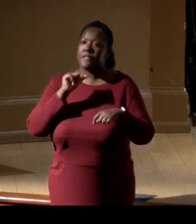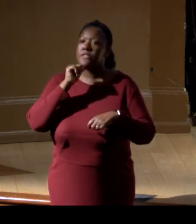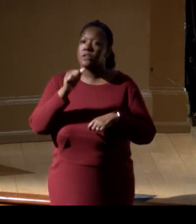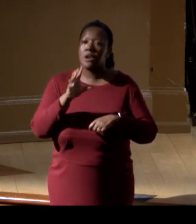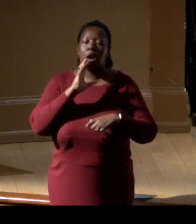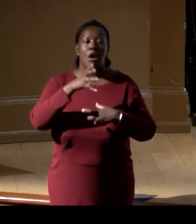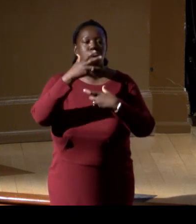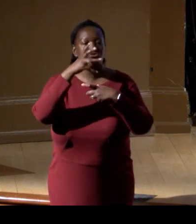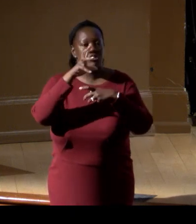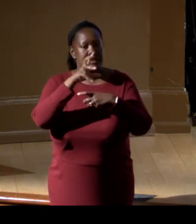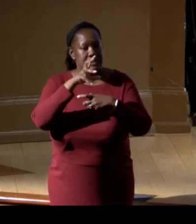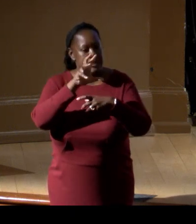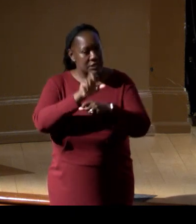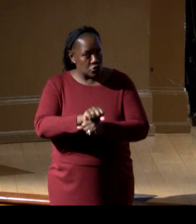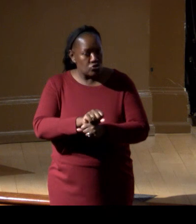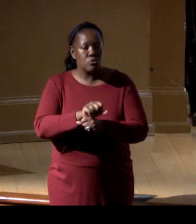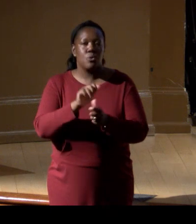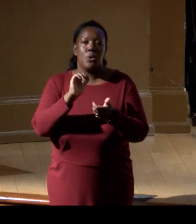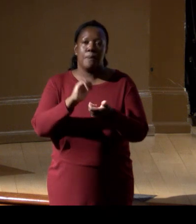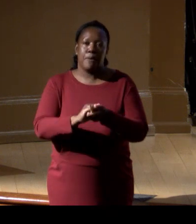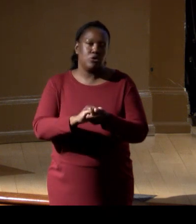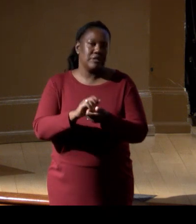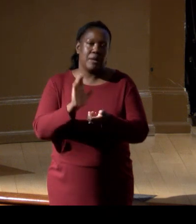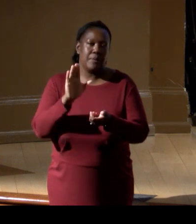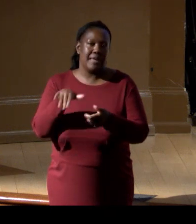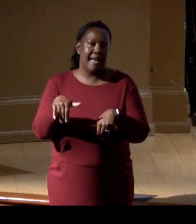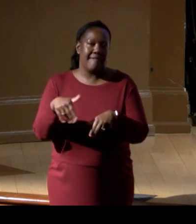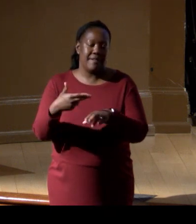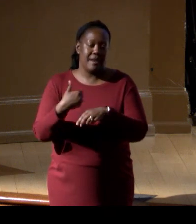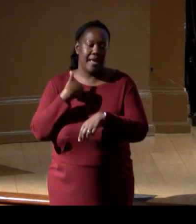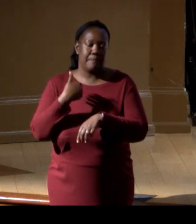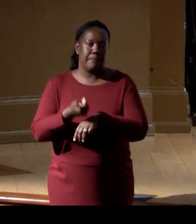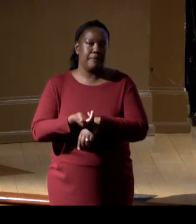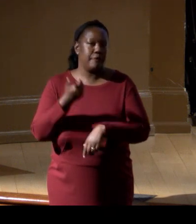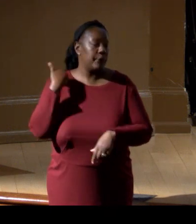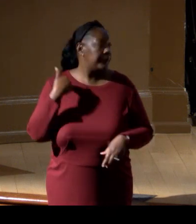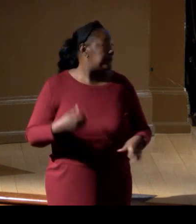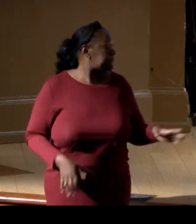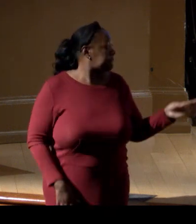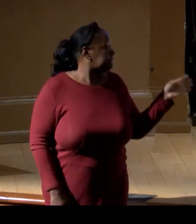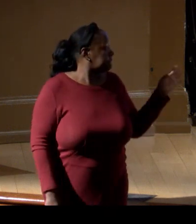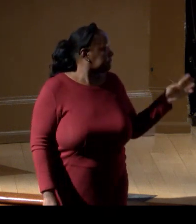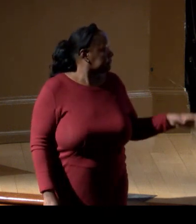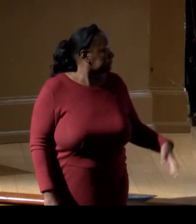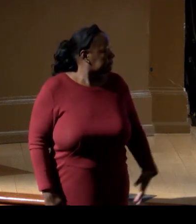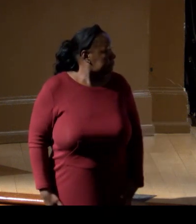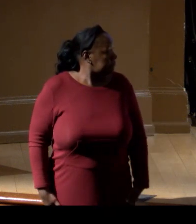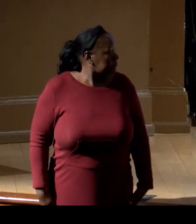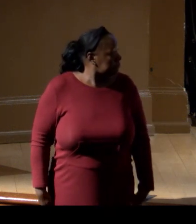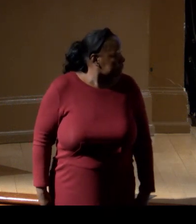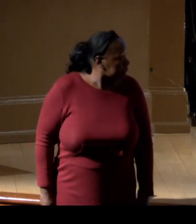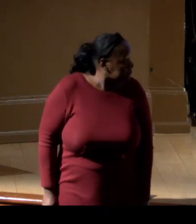that you haven't used before. When I also think about this, I think about all the observations that we have on temperature and salinity